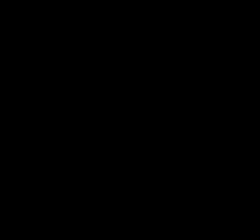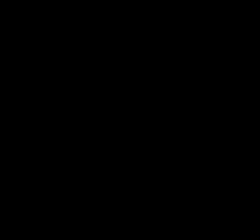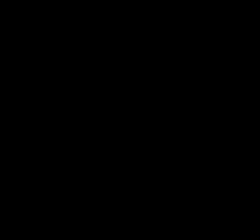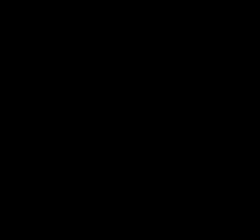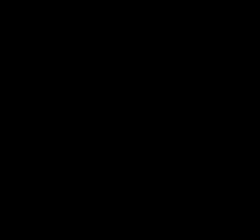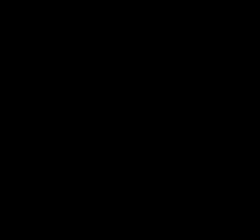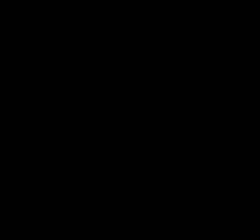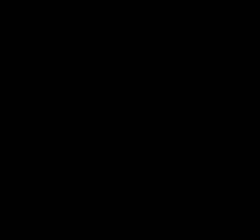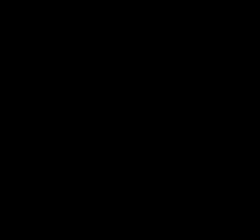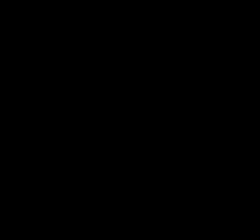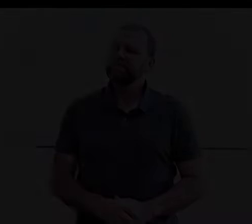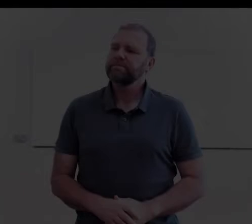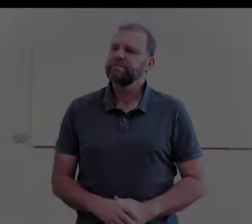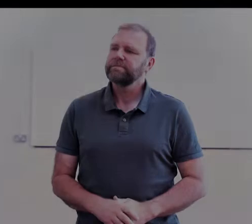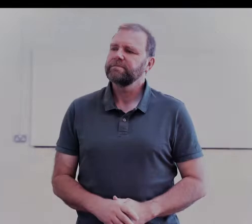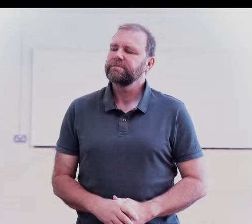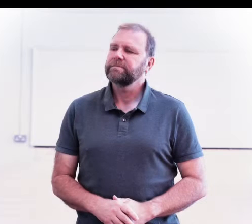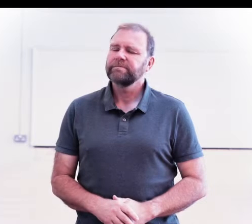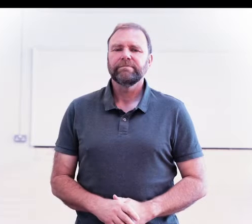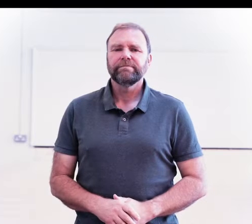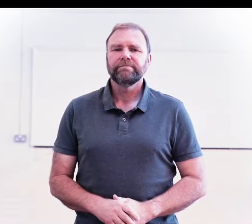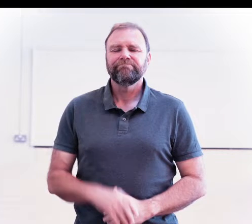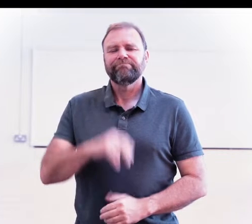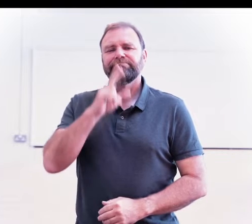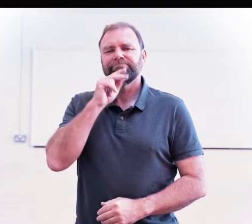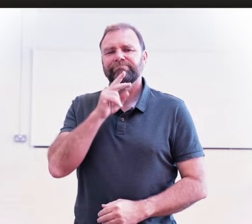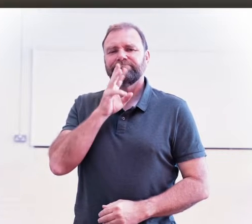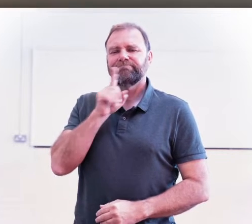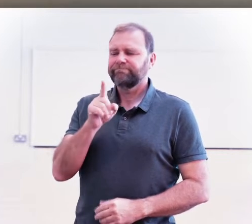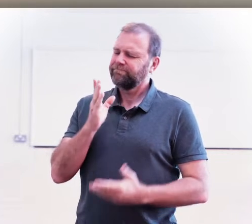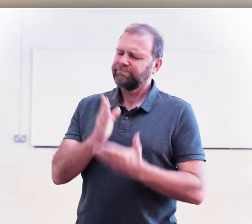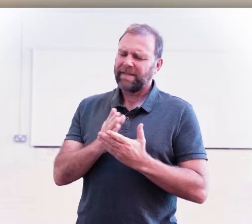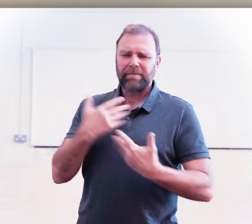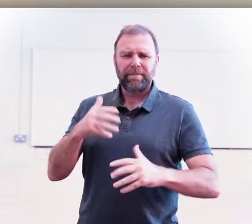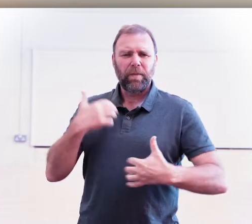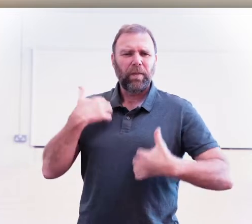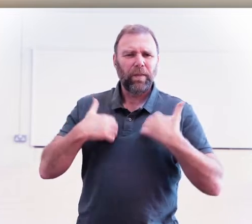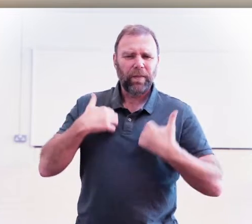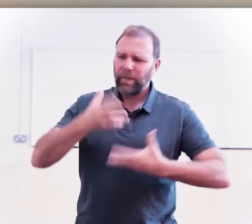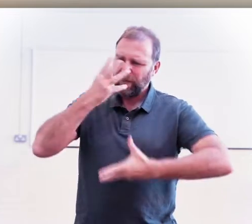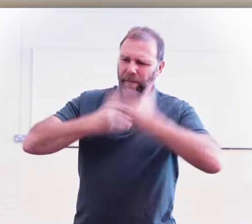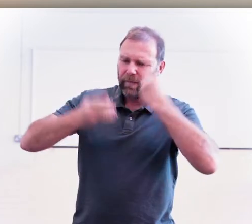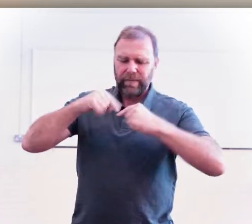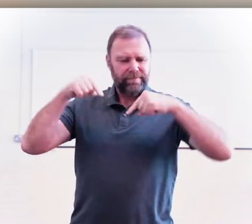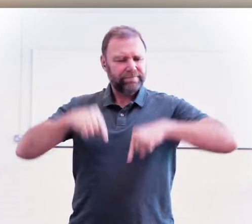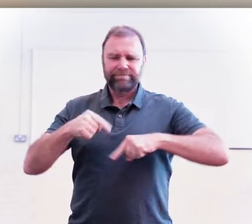GENTLE MELODY Yn gyffredinol dwi’n meddwl mai’r peth pennaf ni (I think the main thing is) di newid yw’r ffordd ni’n mynd o gwmpas saethu (we've changed is the way we go about shooting)